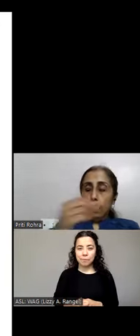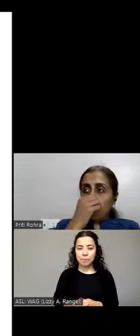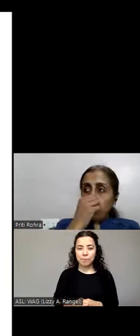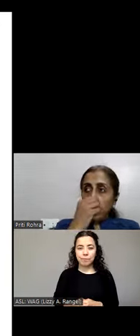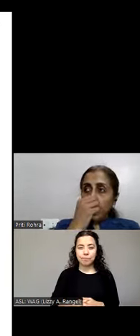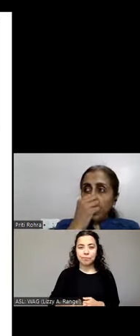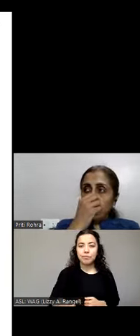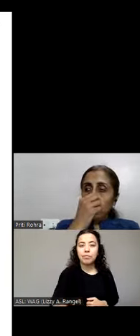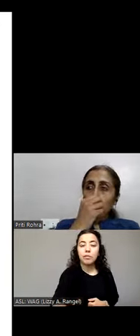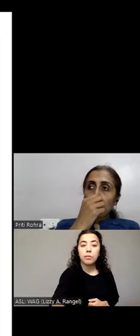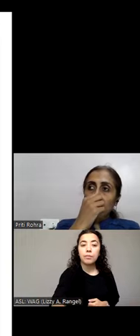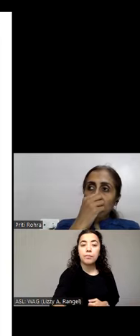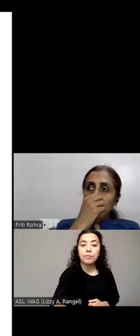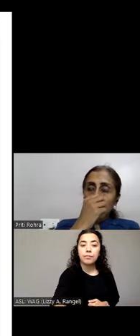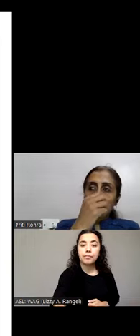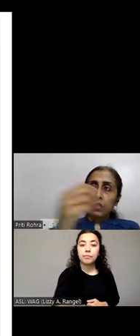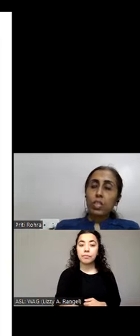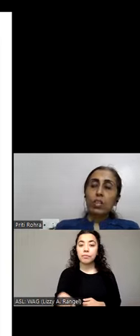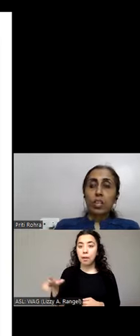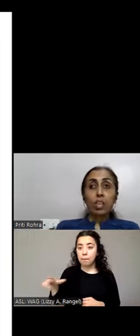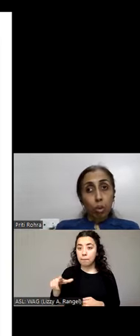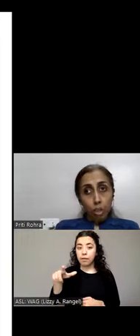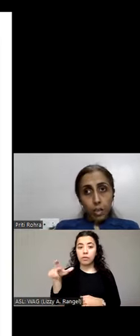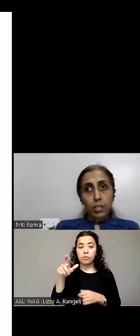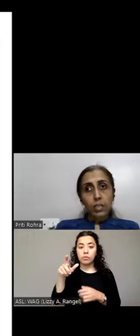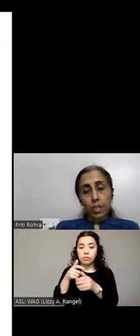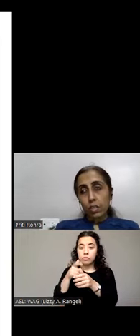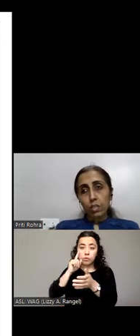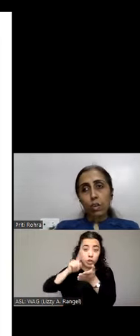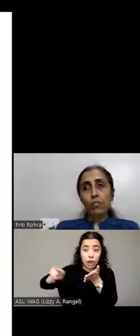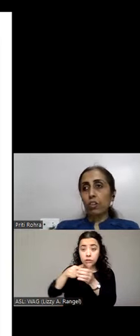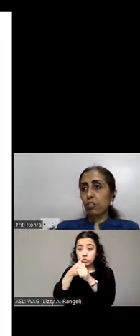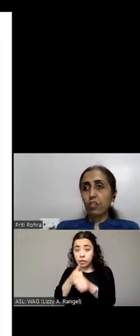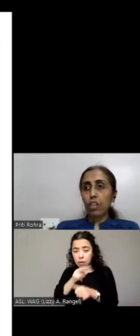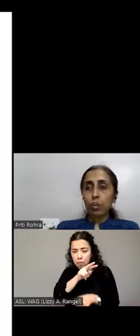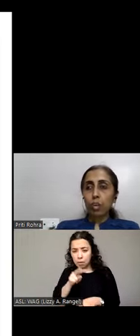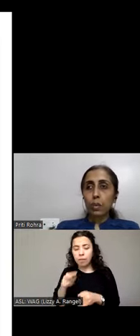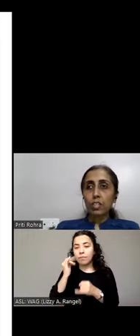Mouse checking to go along lastly with keyboard commands -- yes you have lots of keyboard commands